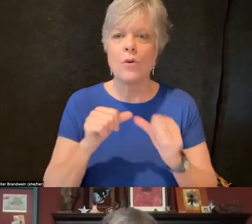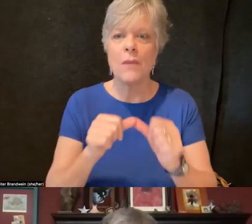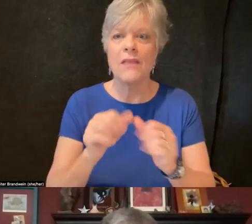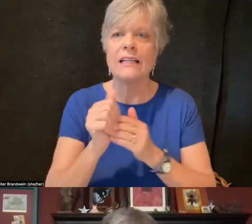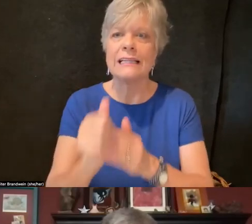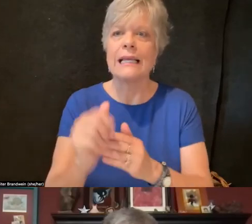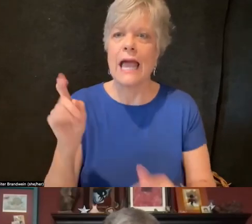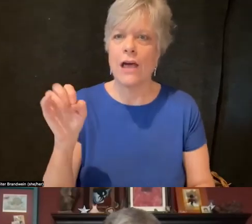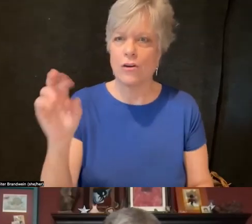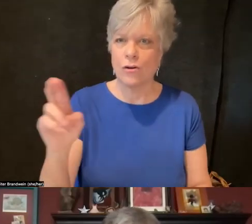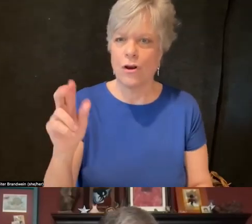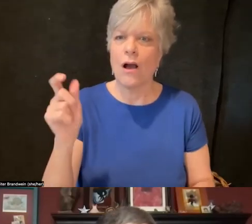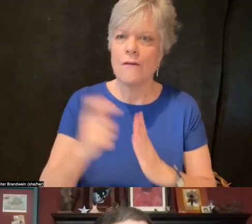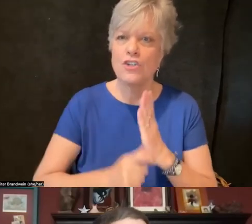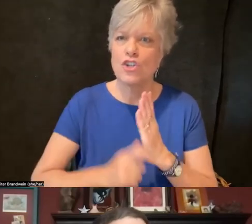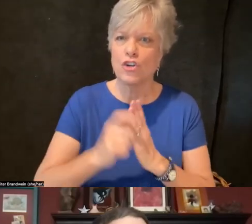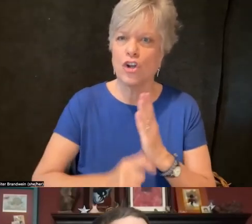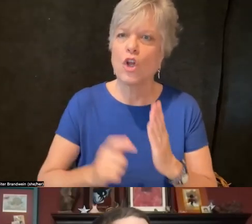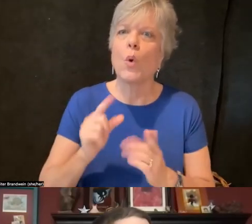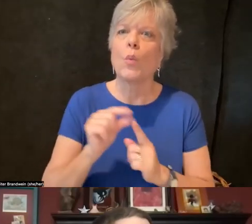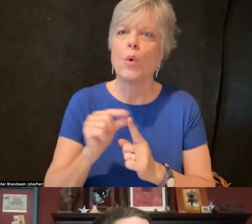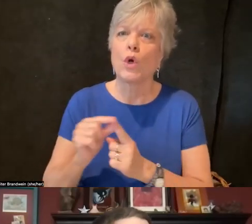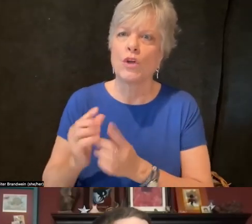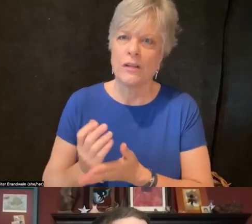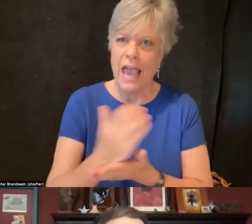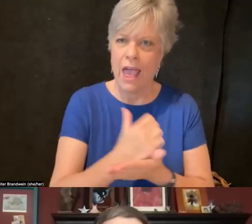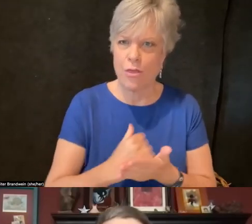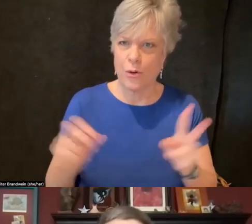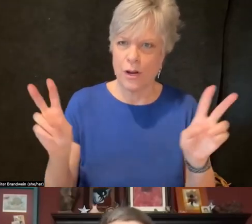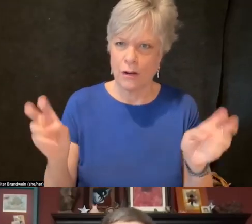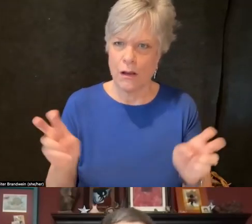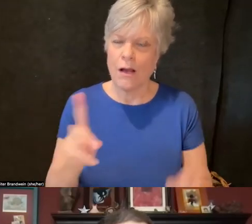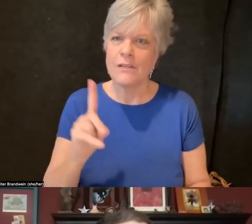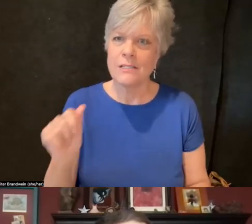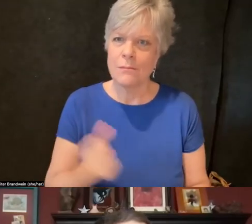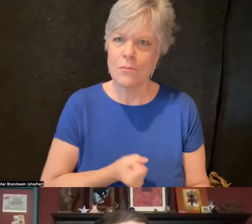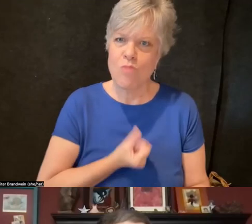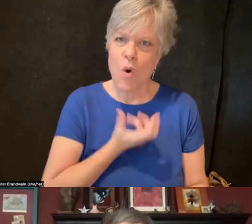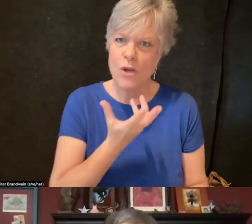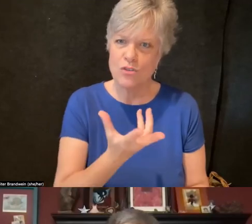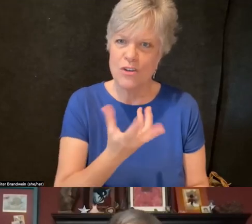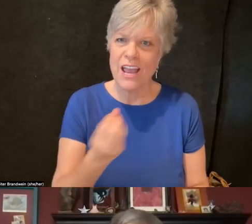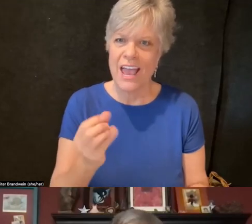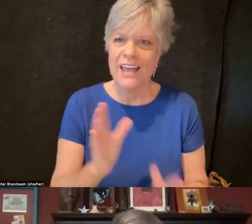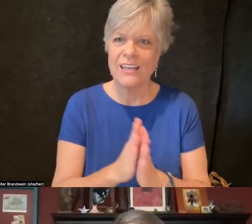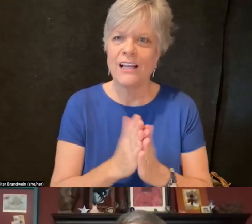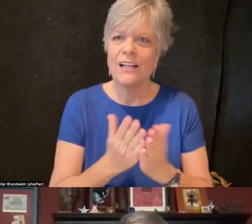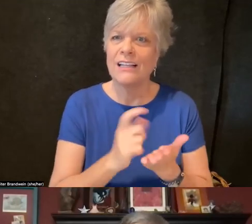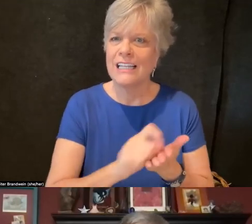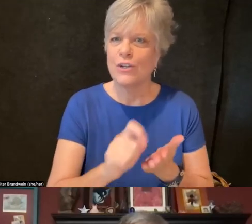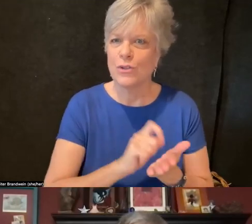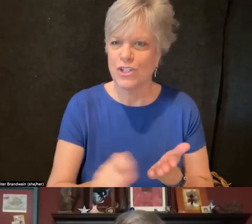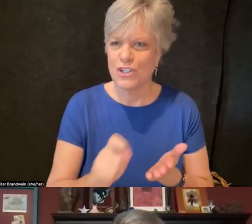of the journal "Word Gathering," a journal of disability poetry and literature housed at SU. Thanks again.